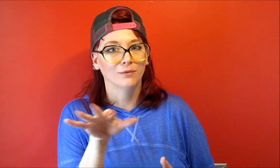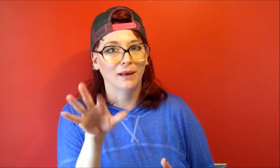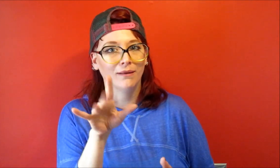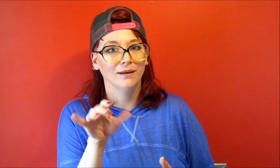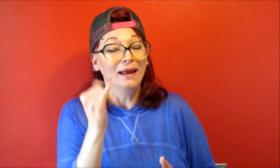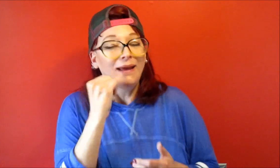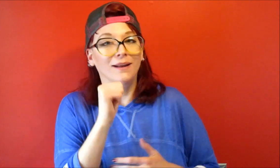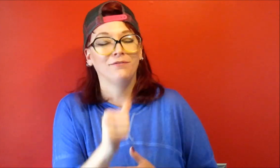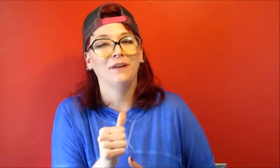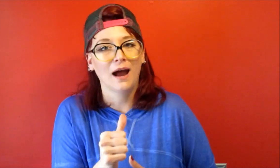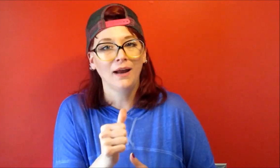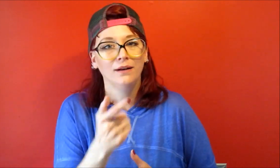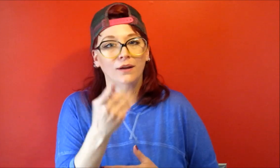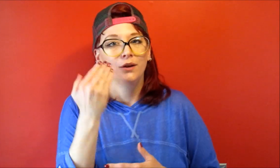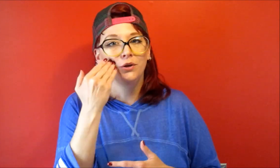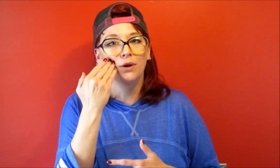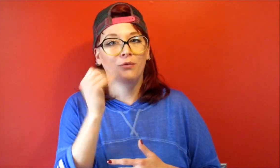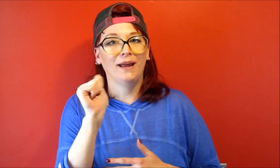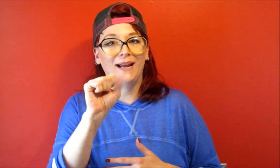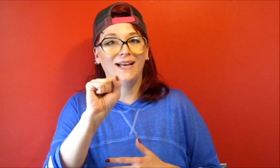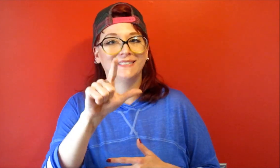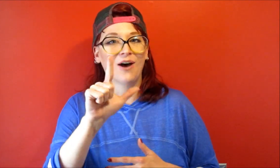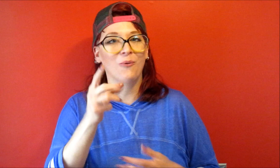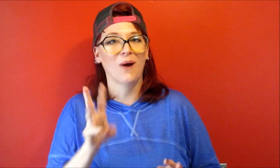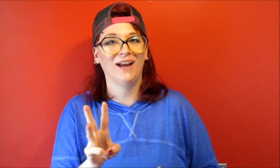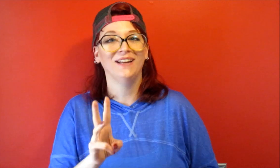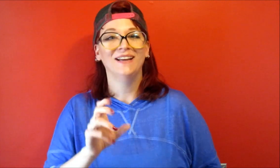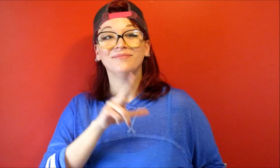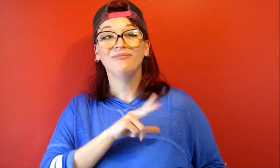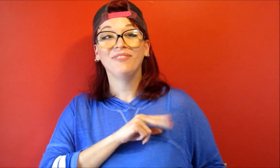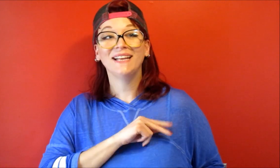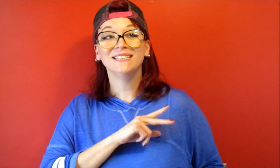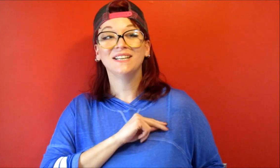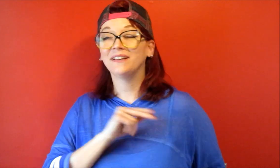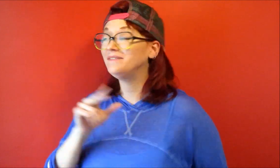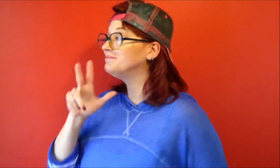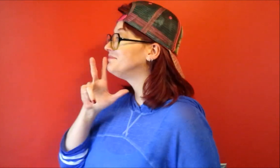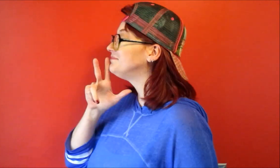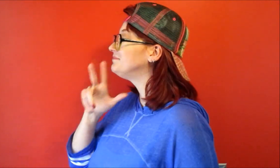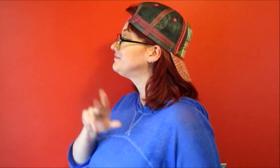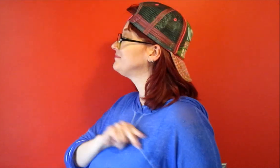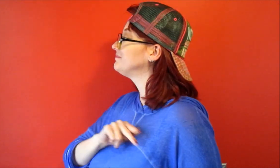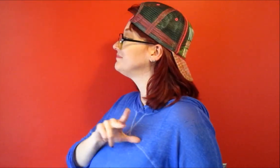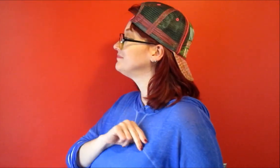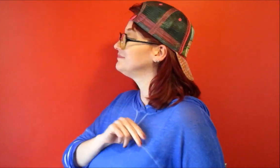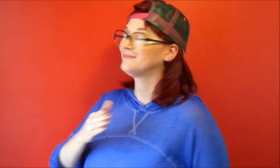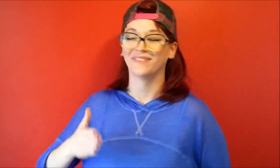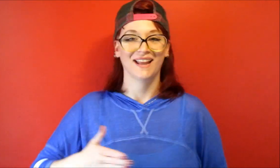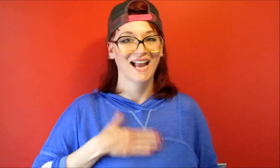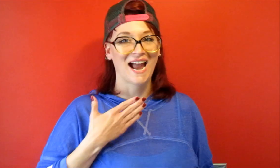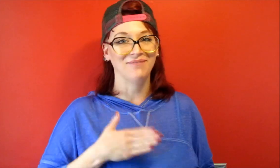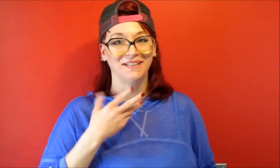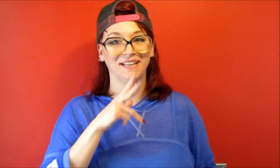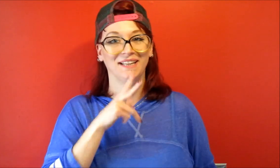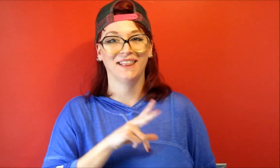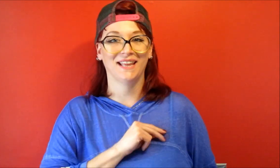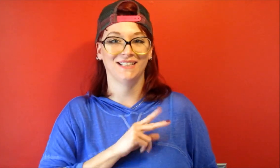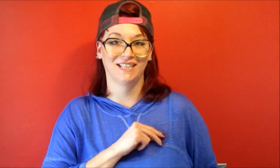spell it and if not you know the ASL way Thanksgiving happy Thanksgiving